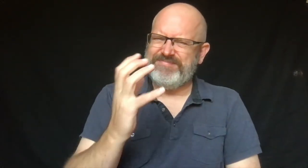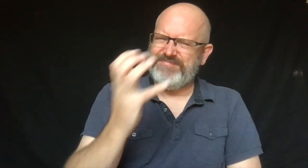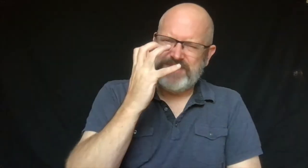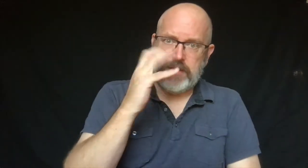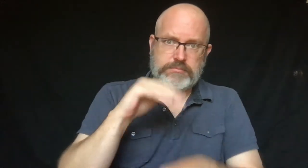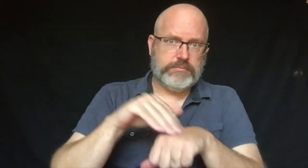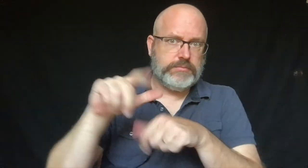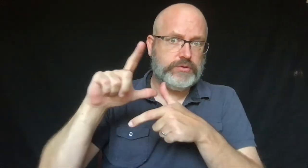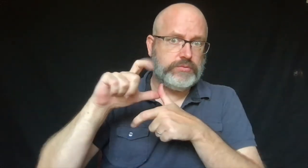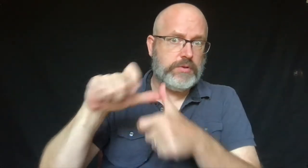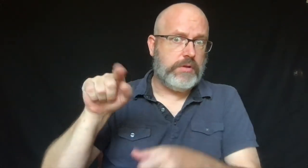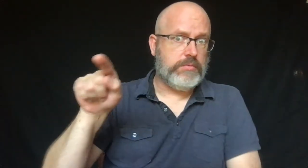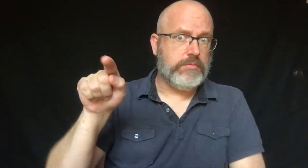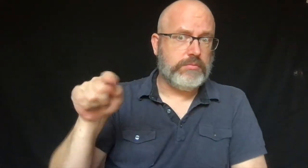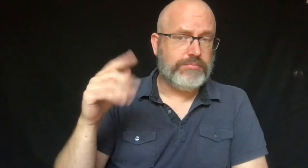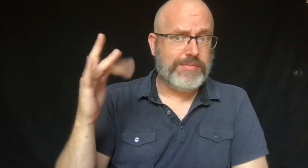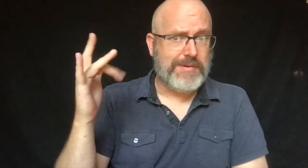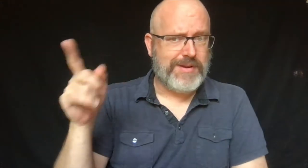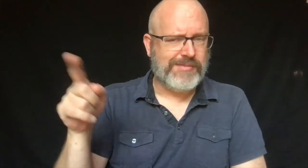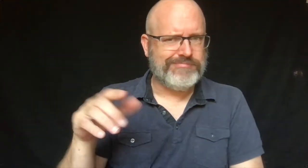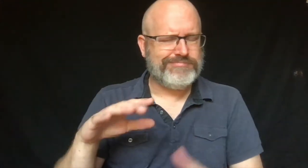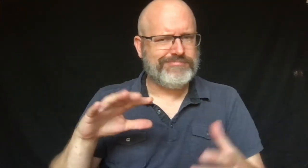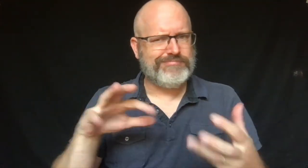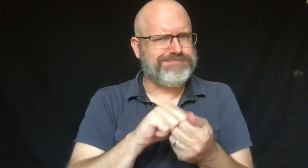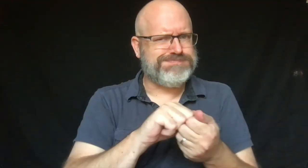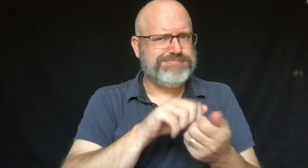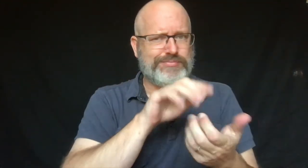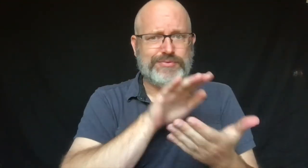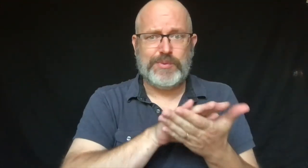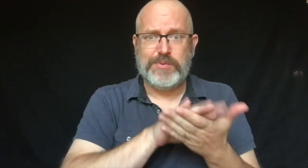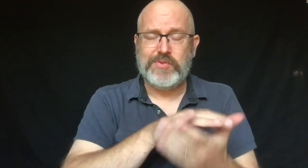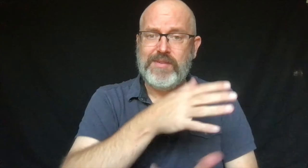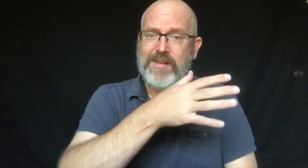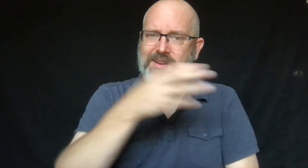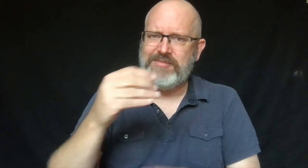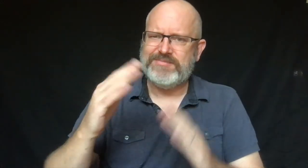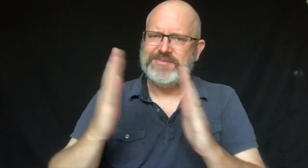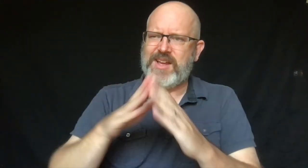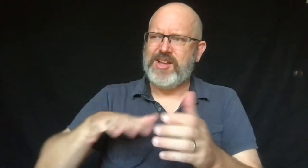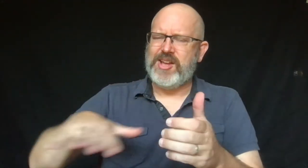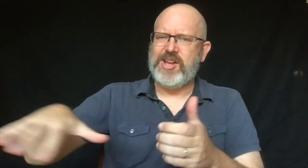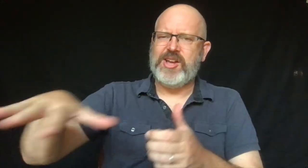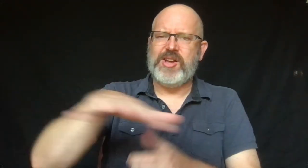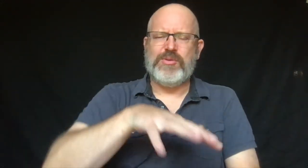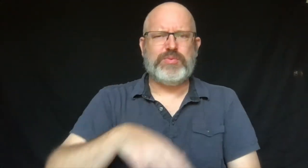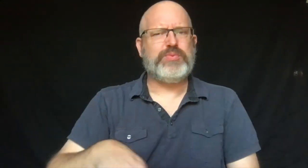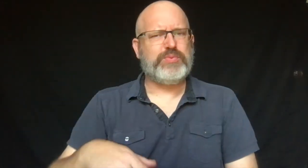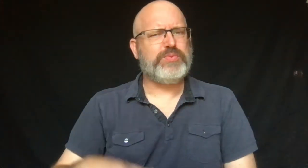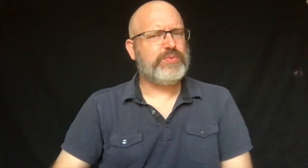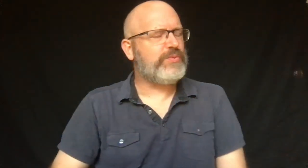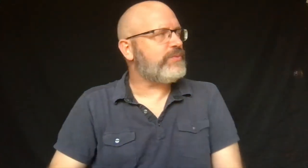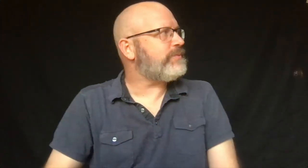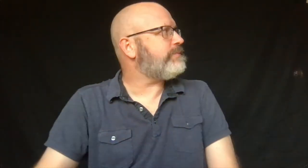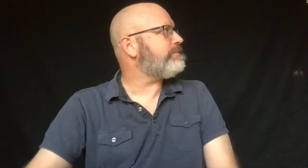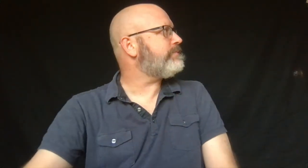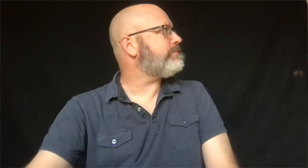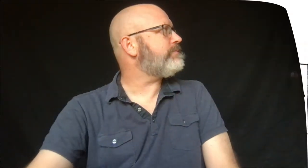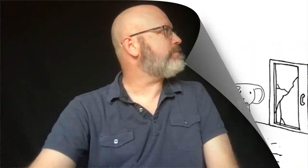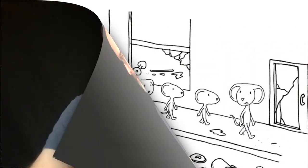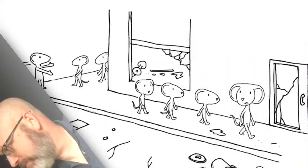He was mad at the tornado. It had hurt his school and messed up his town.